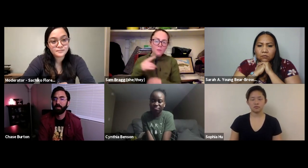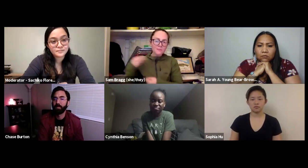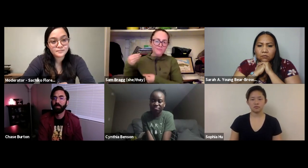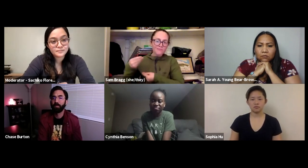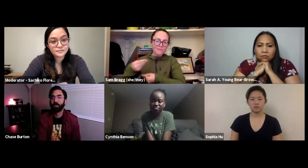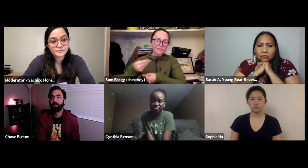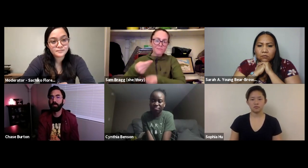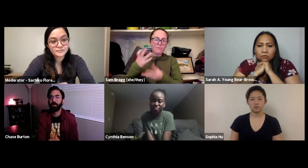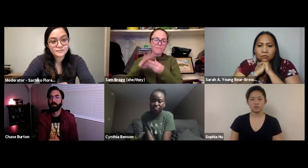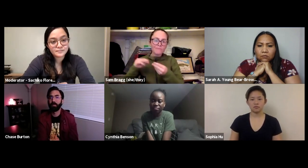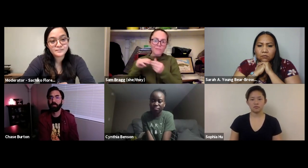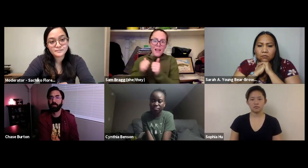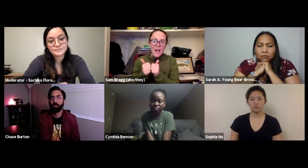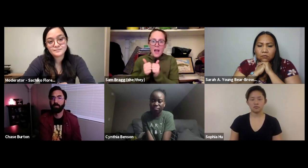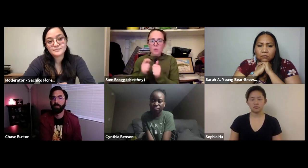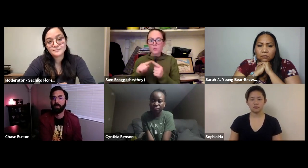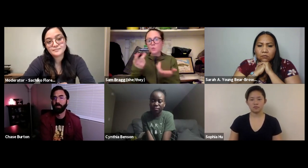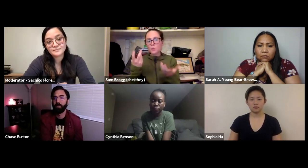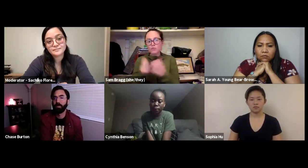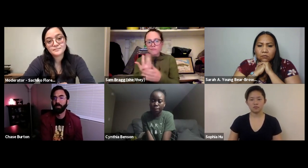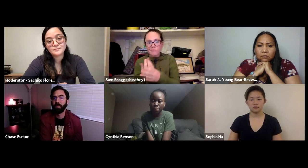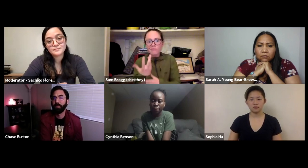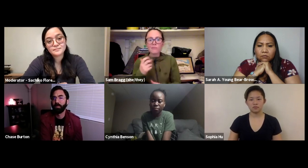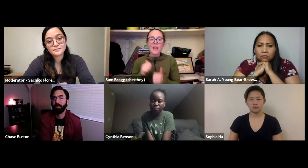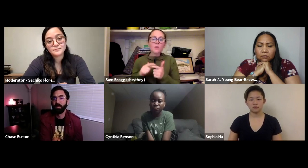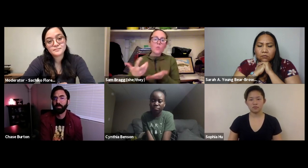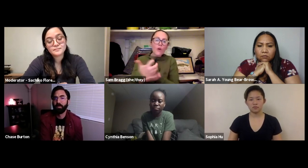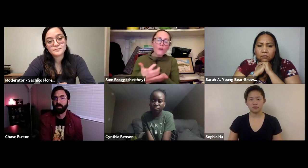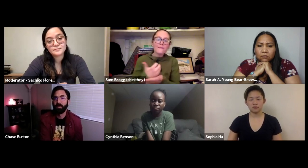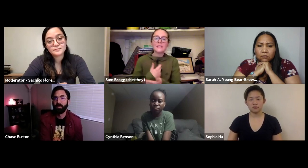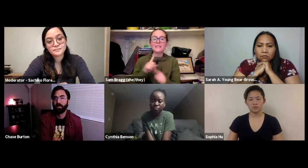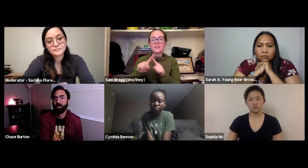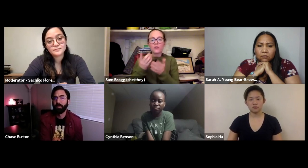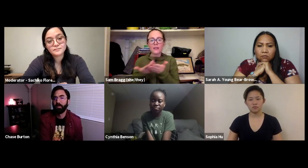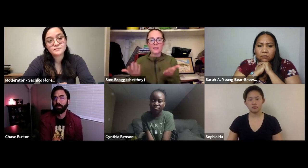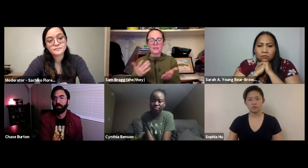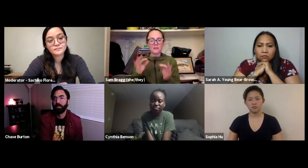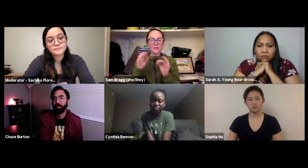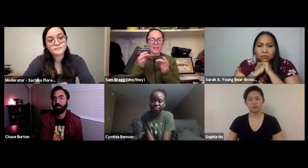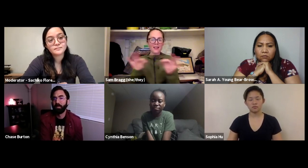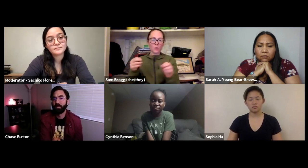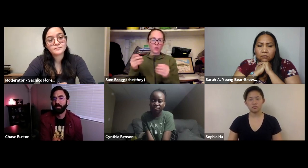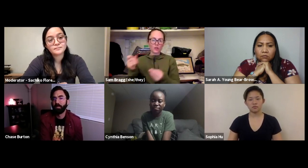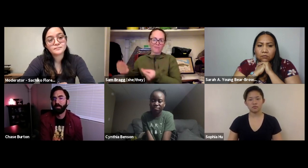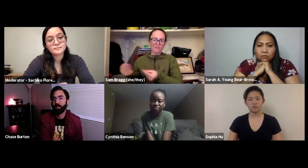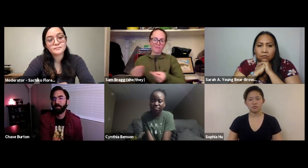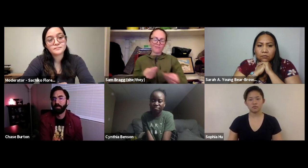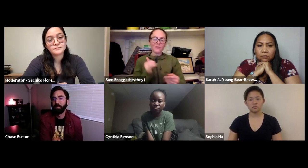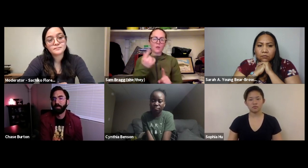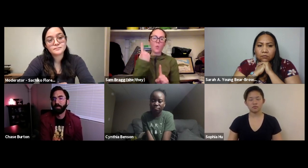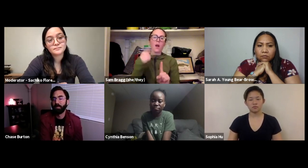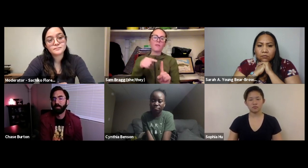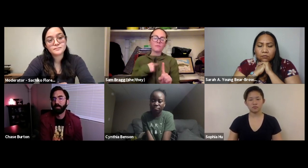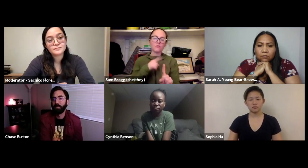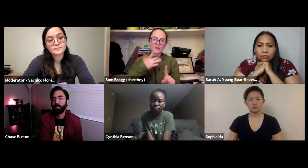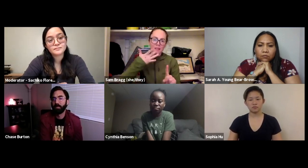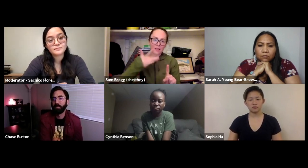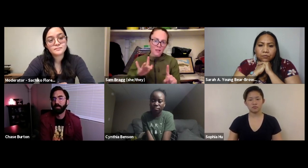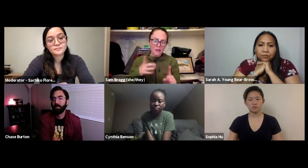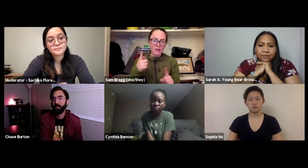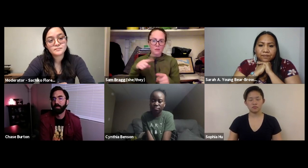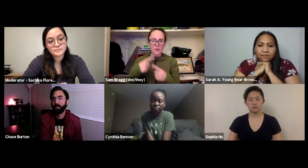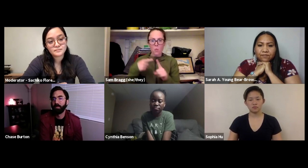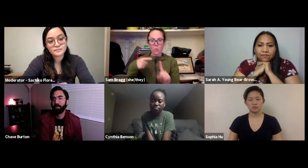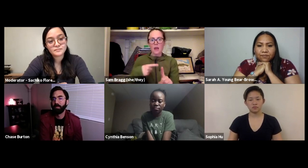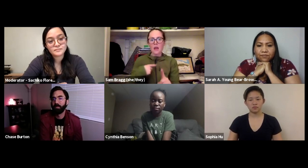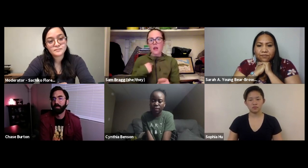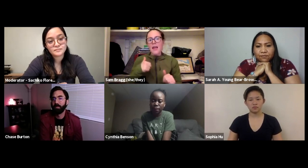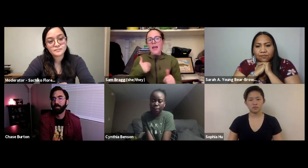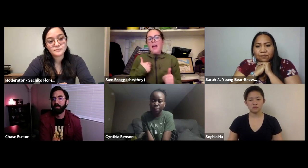is seventh-generation Deaf so I've had access to learning in a language that I understand